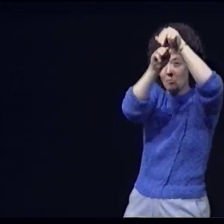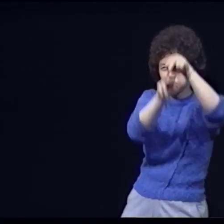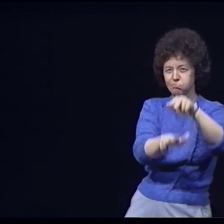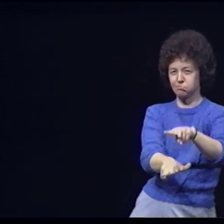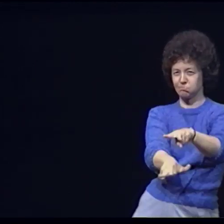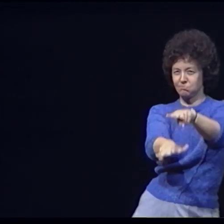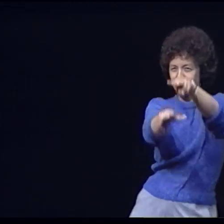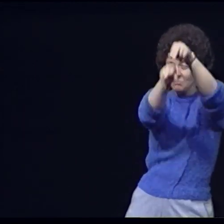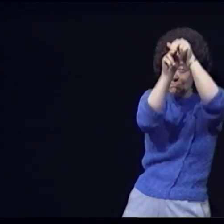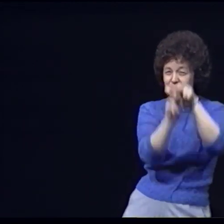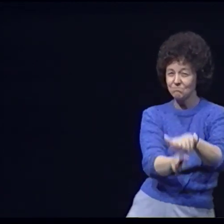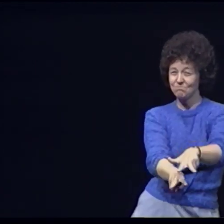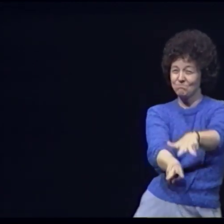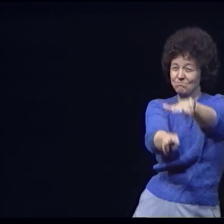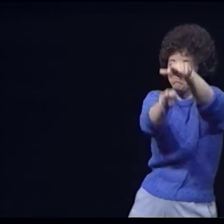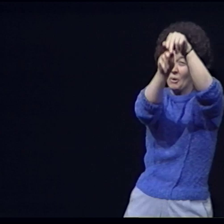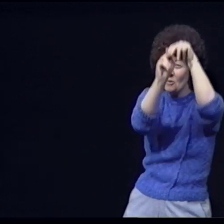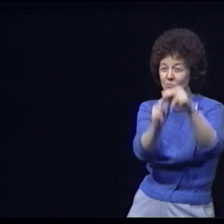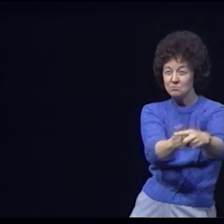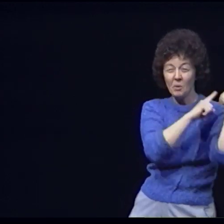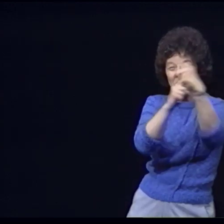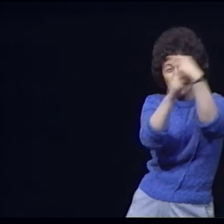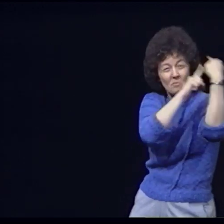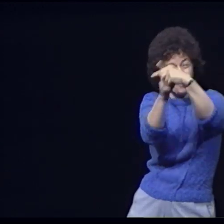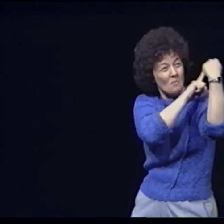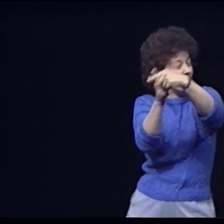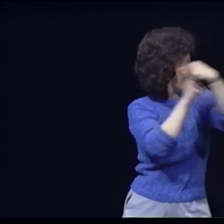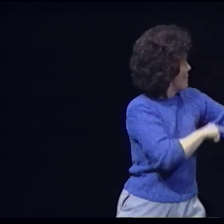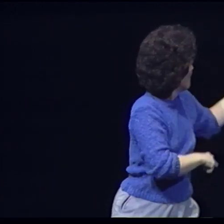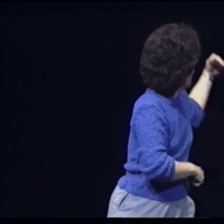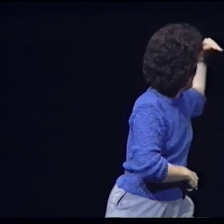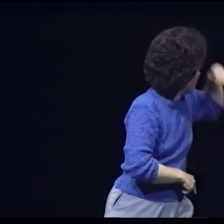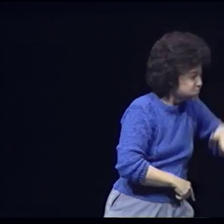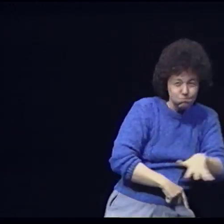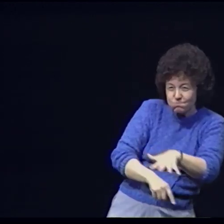High and low, in turns with poles